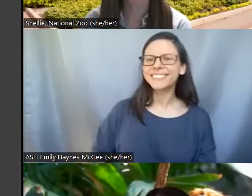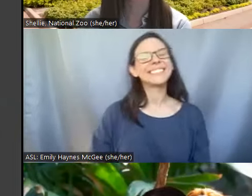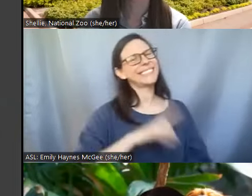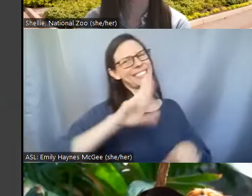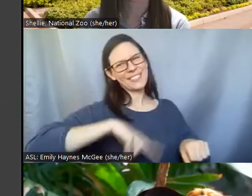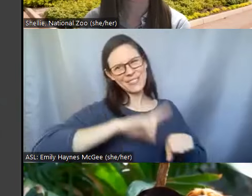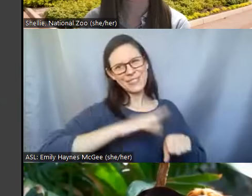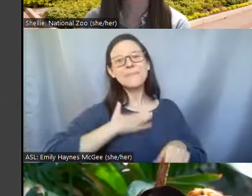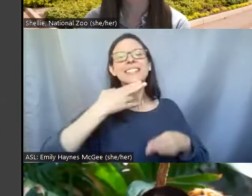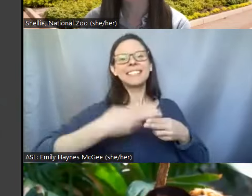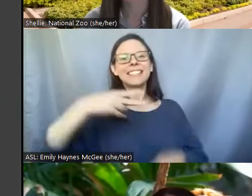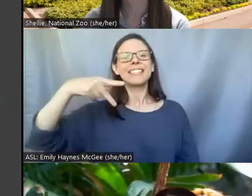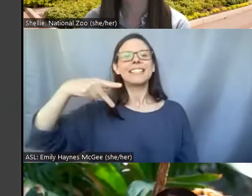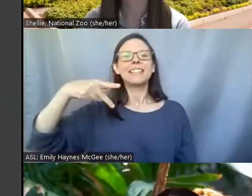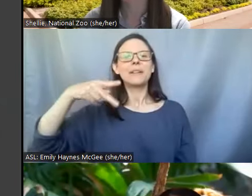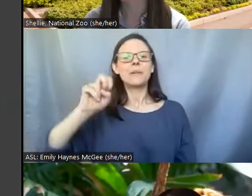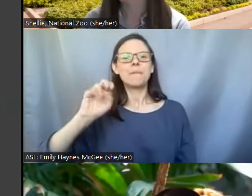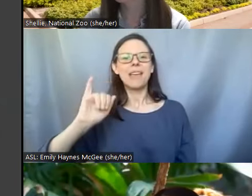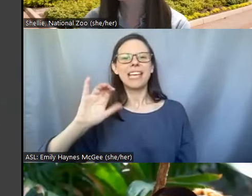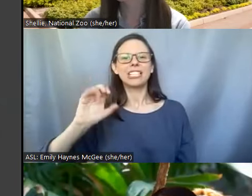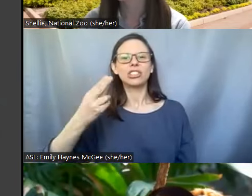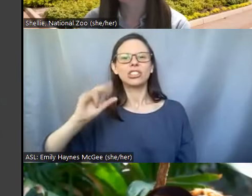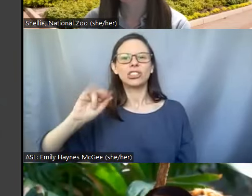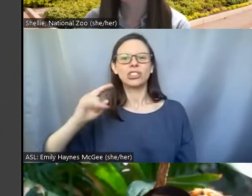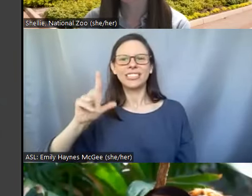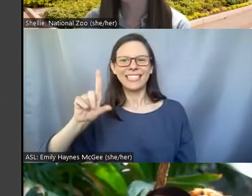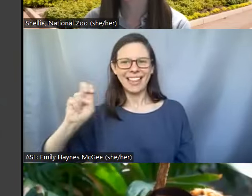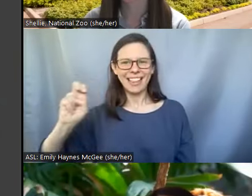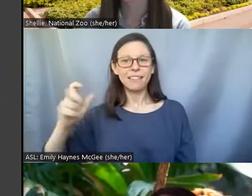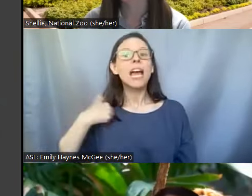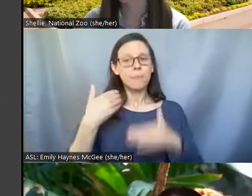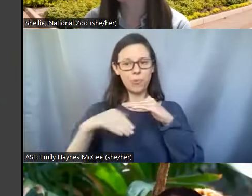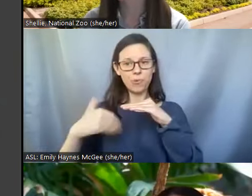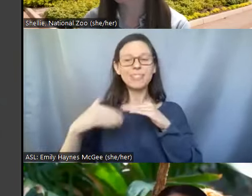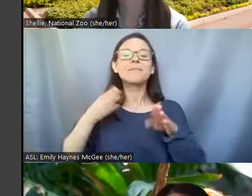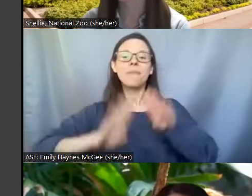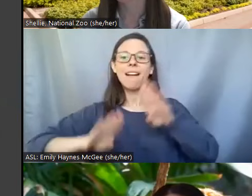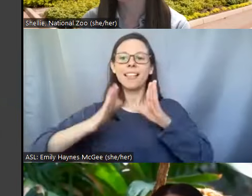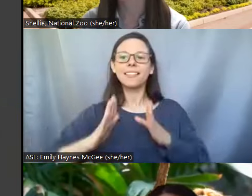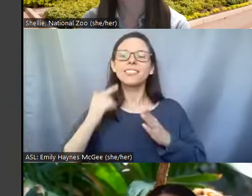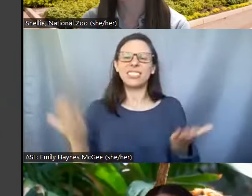My name is Dr. Pei-Chih Lee, I am a Reproductive Biologist in the zoo center for species survival.